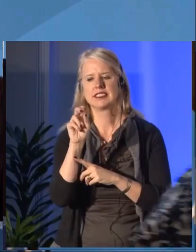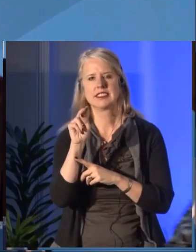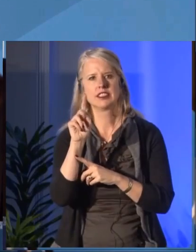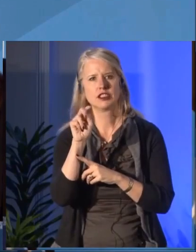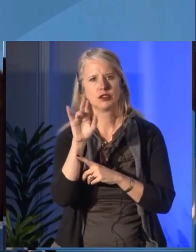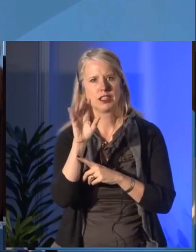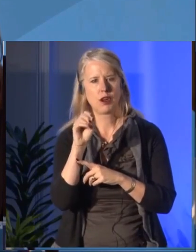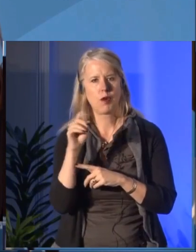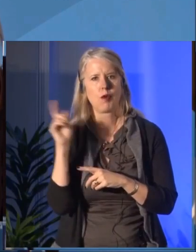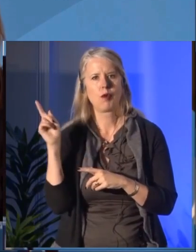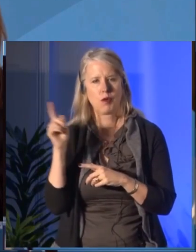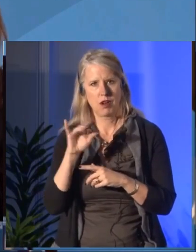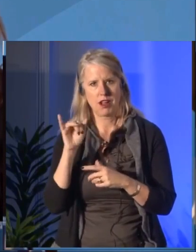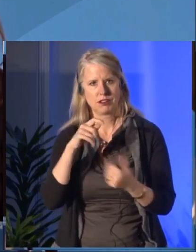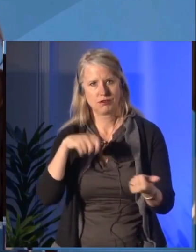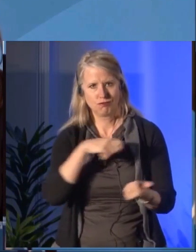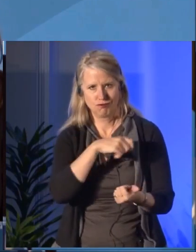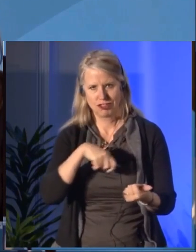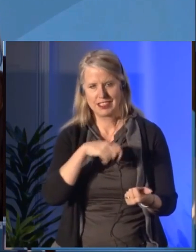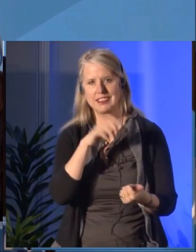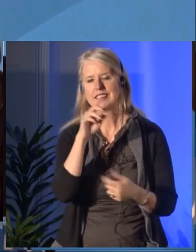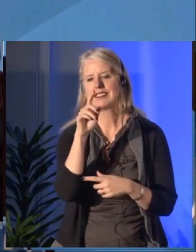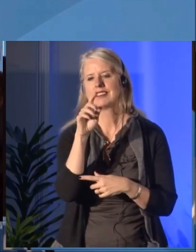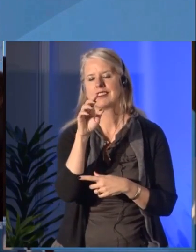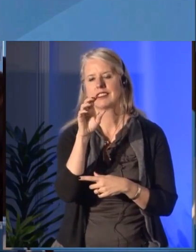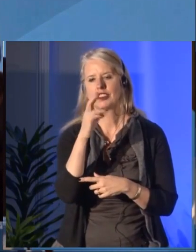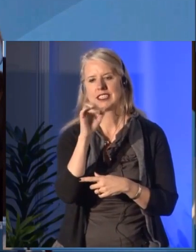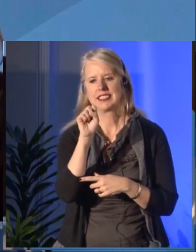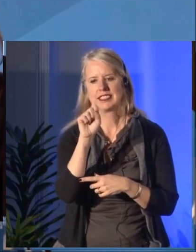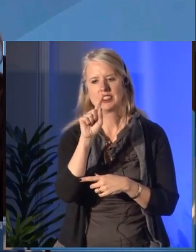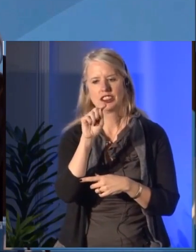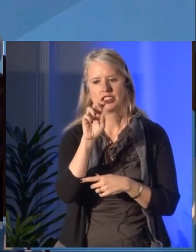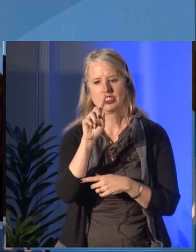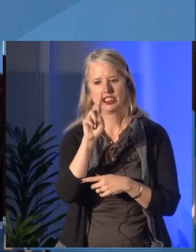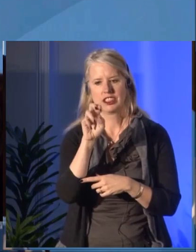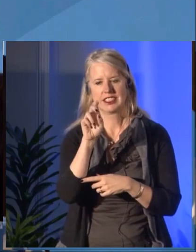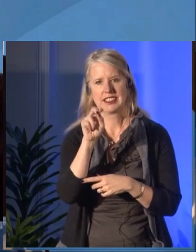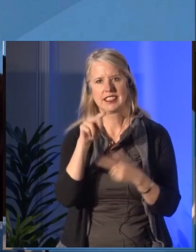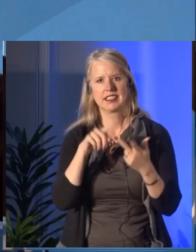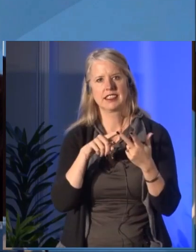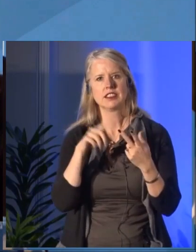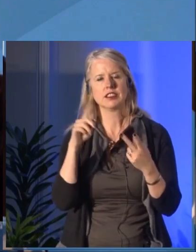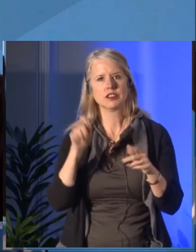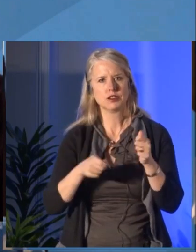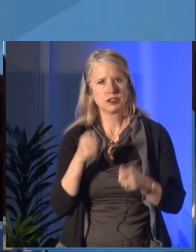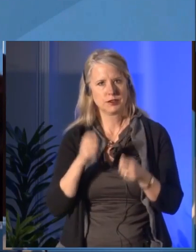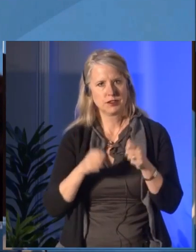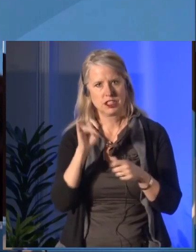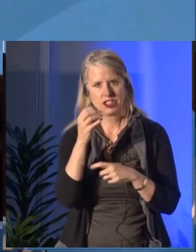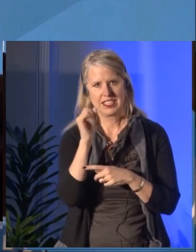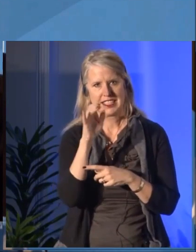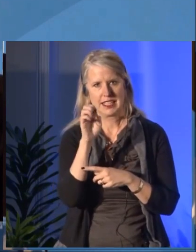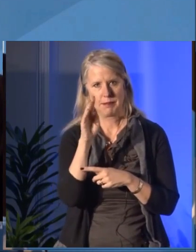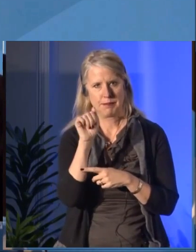from our chair, Mr. Pierre Lassonde, and of course, our director and CEO, Mr. Simon Brault.